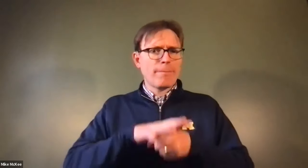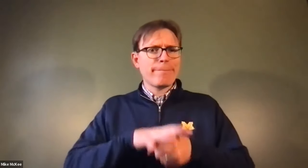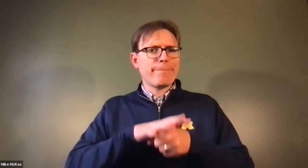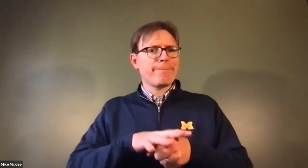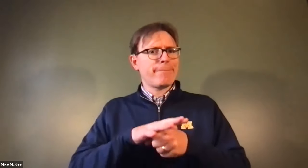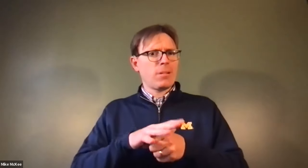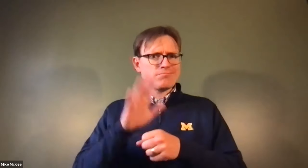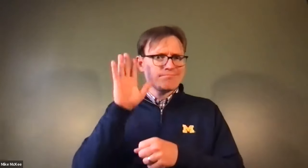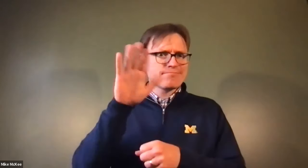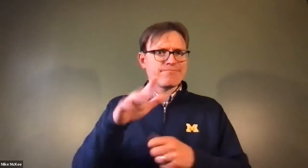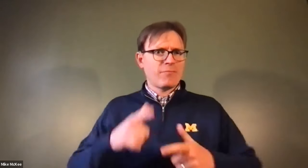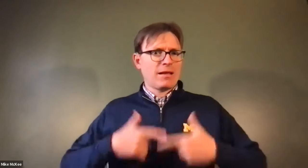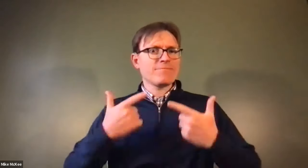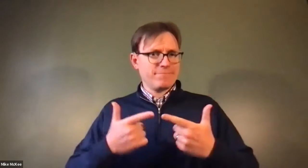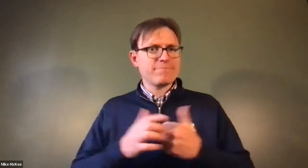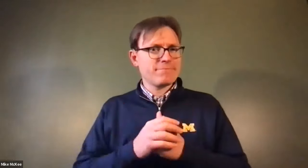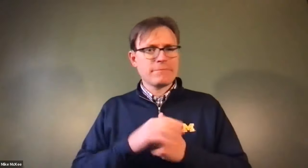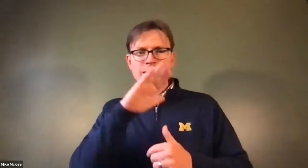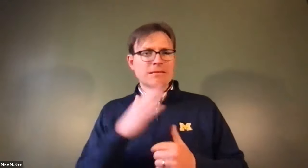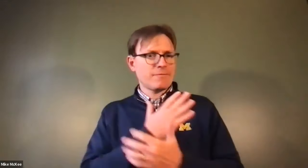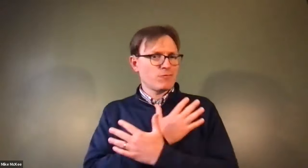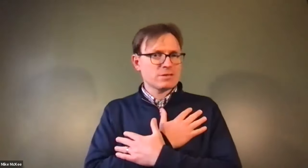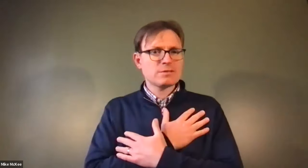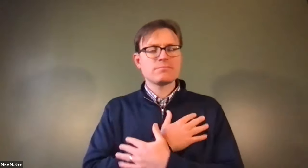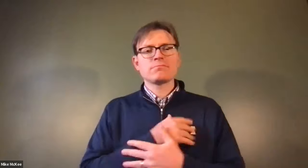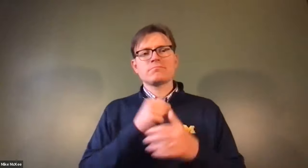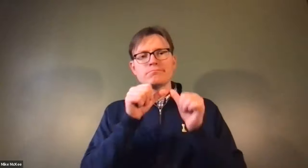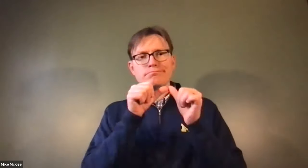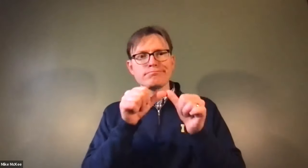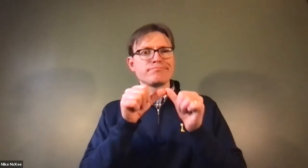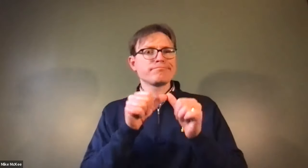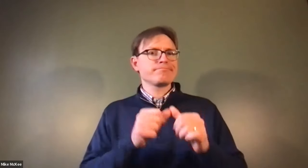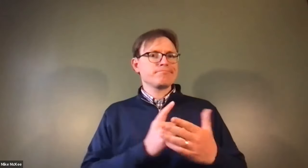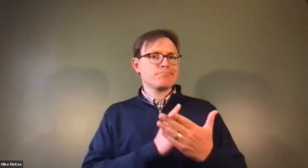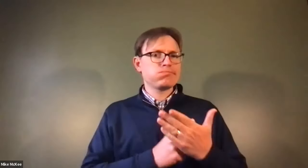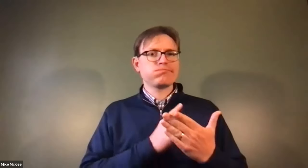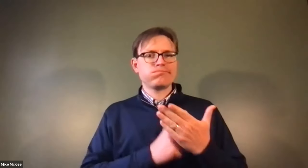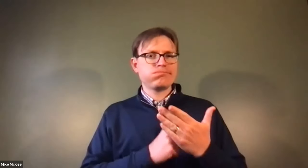James Cech: The heart is vital it's a pump that sustains life.